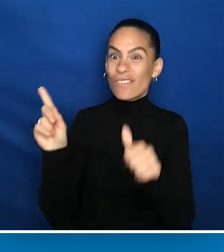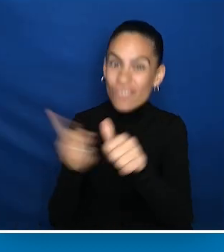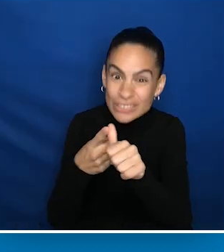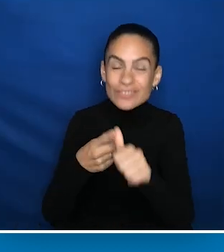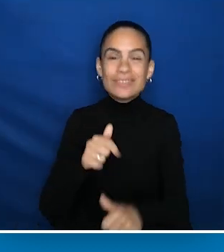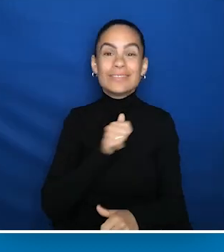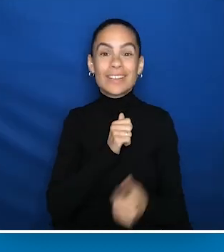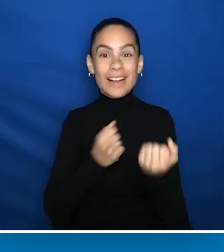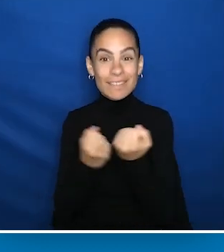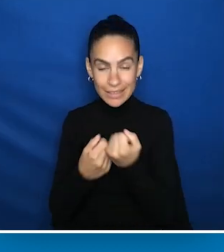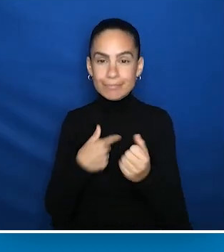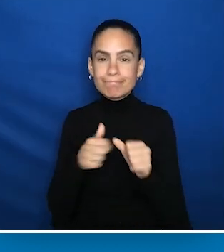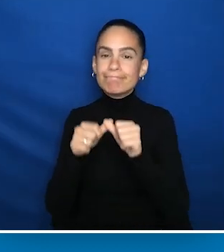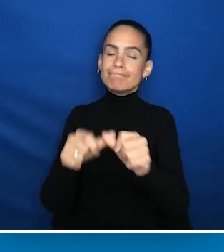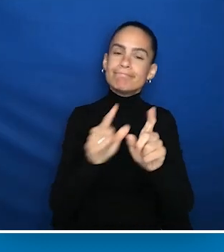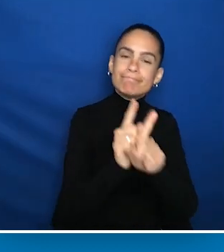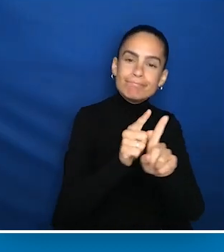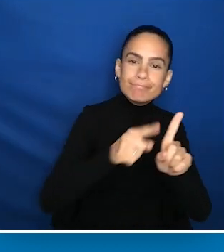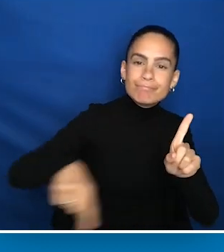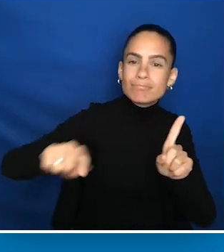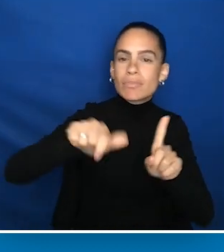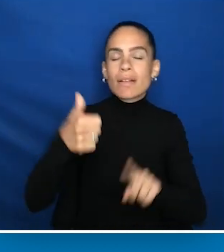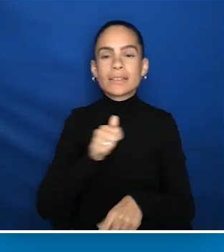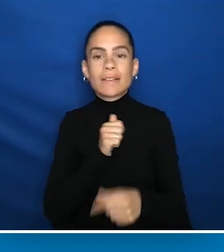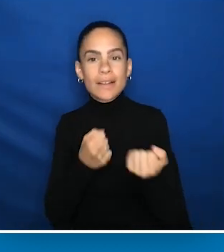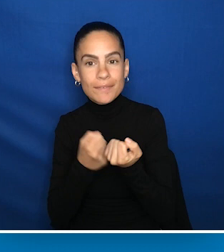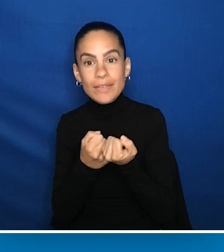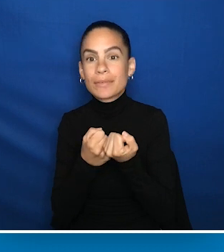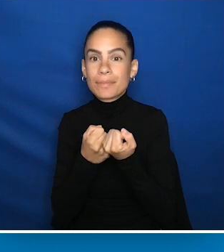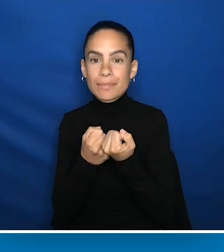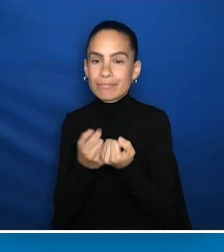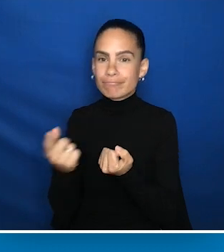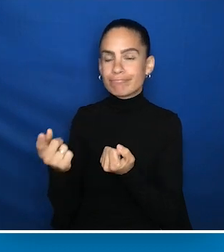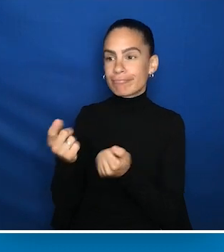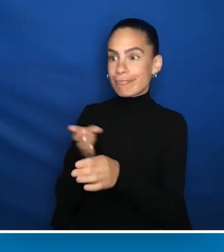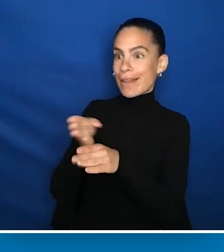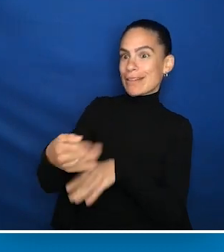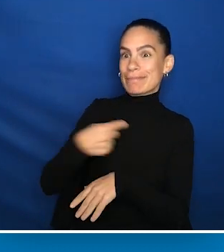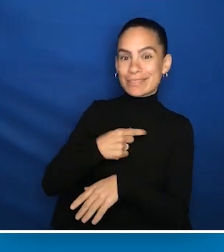I went on to mentor other self-advocates who followed after me.